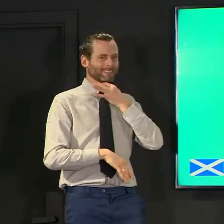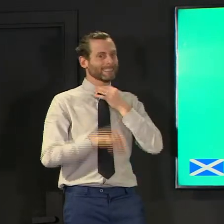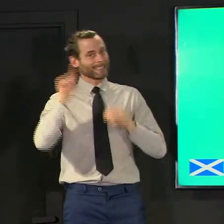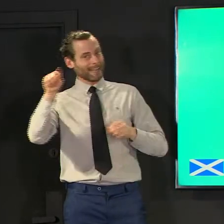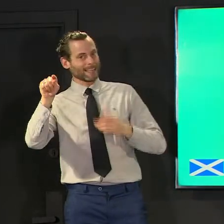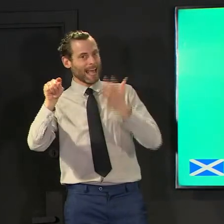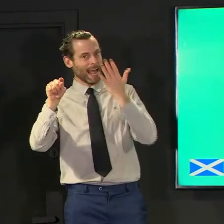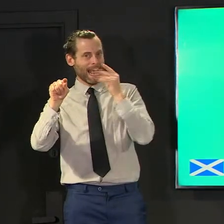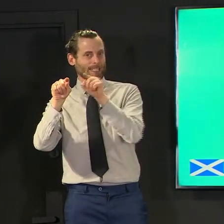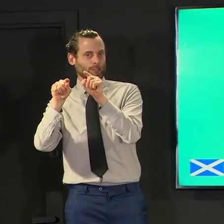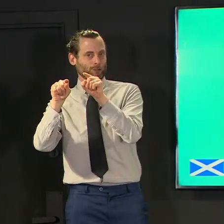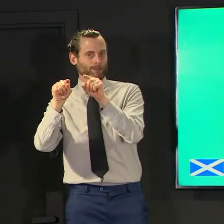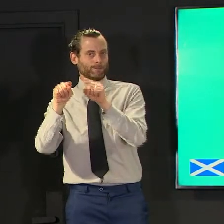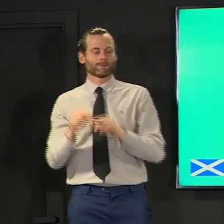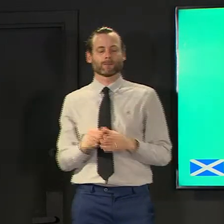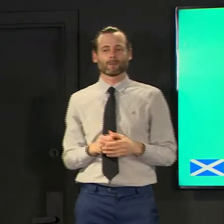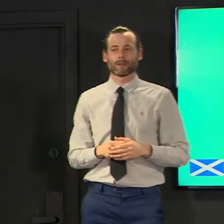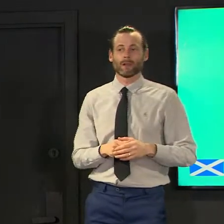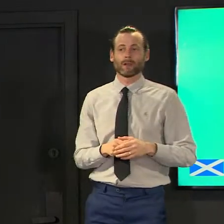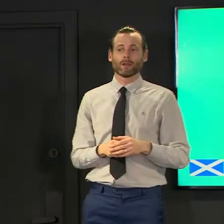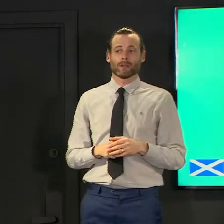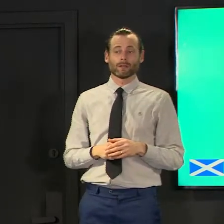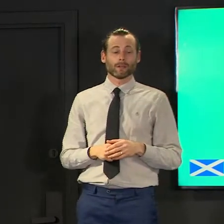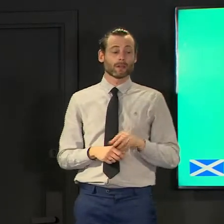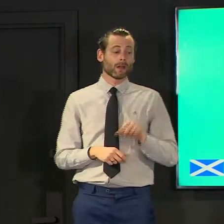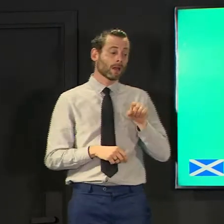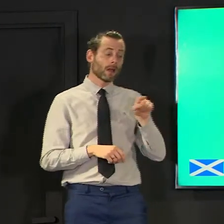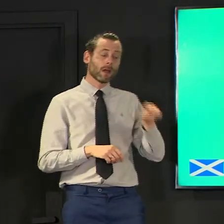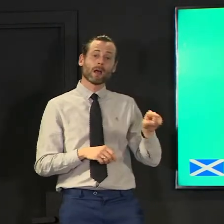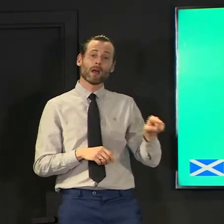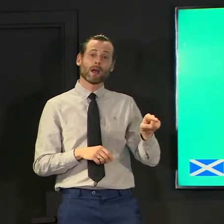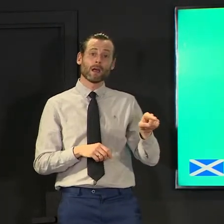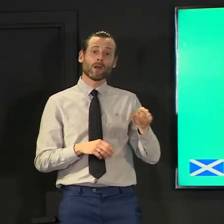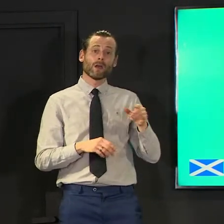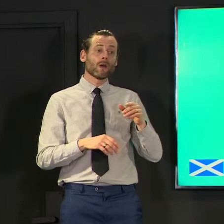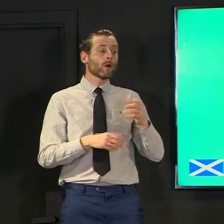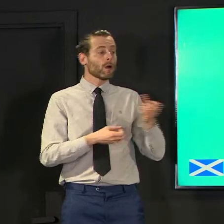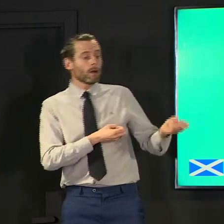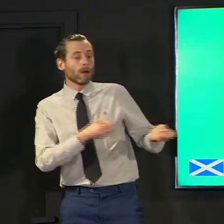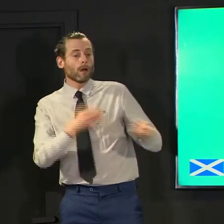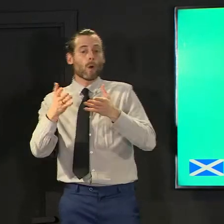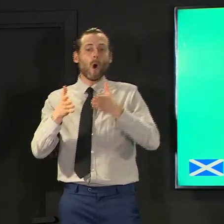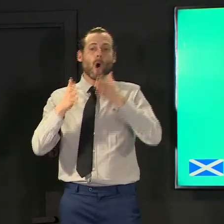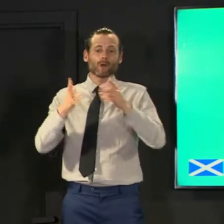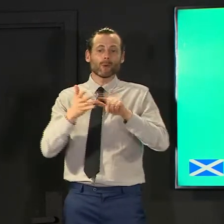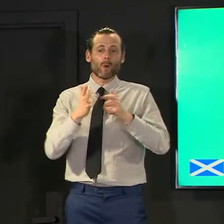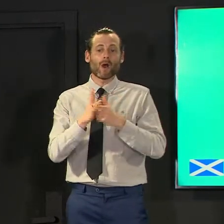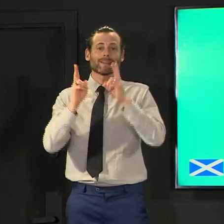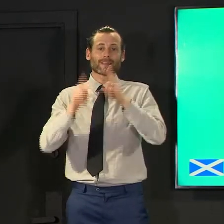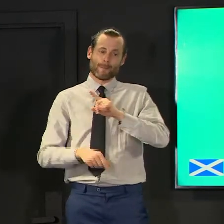risk of hospitalization or death by occupation otherwise the joint committee would have said